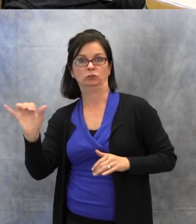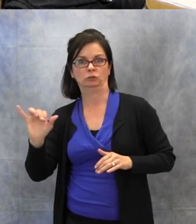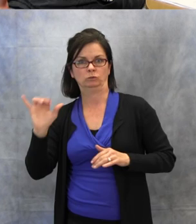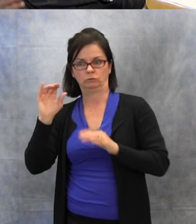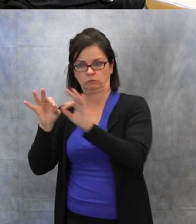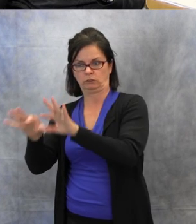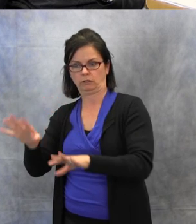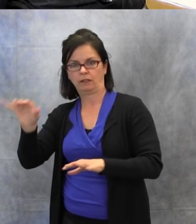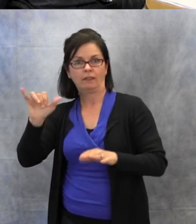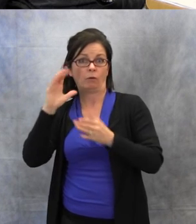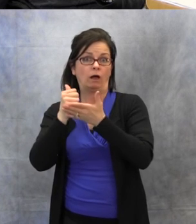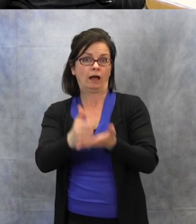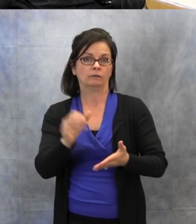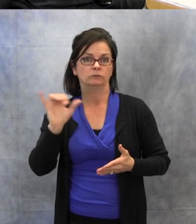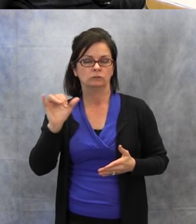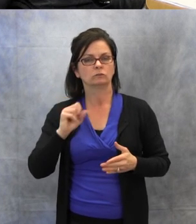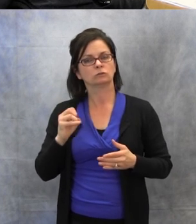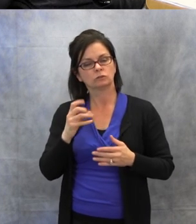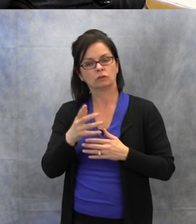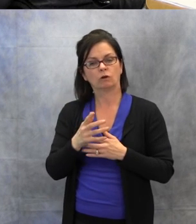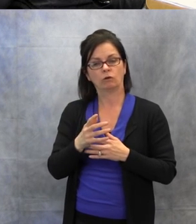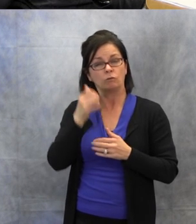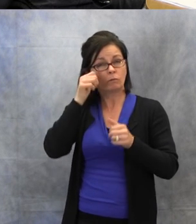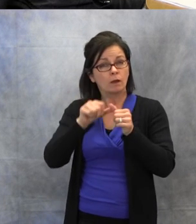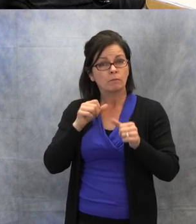and watch the interpreter or watch the instructor